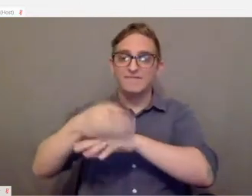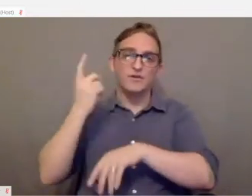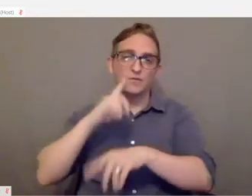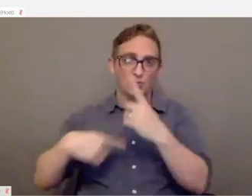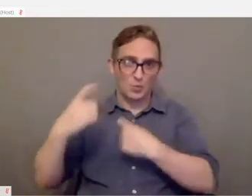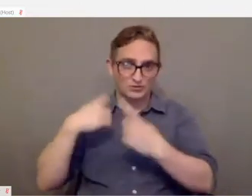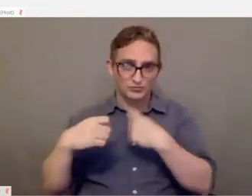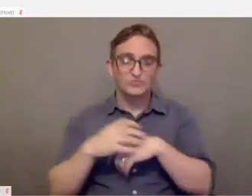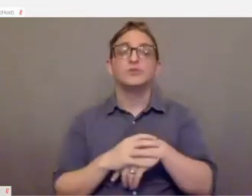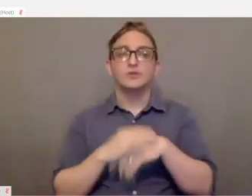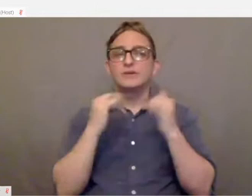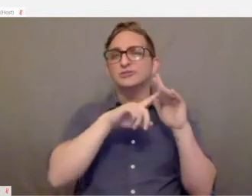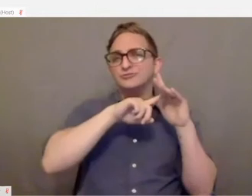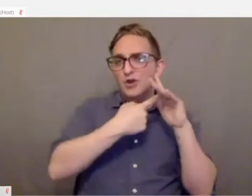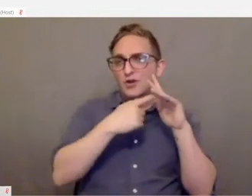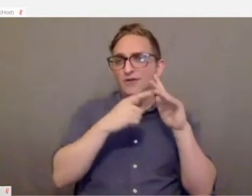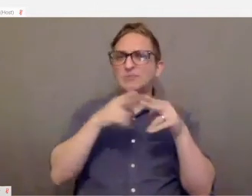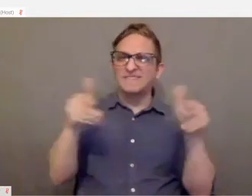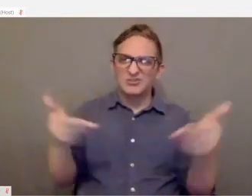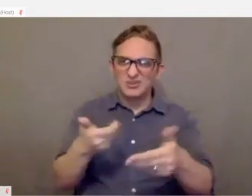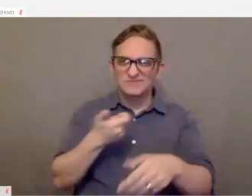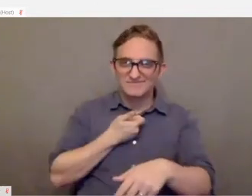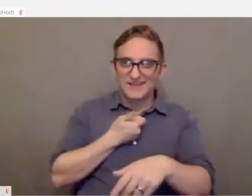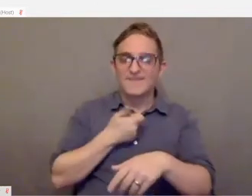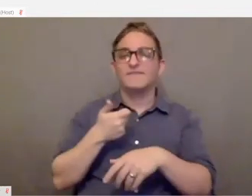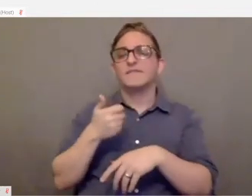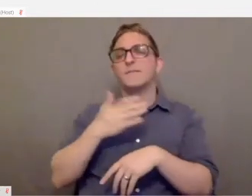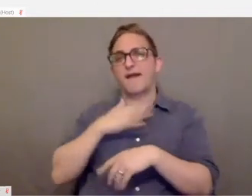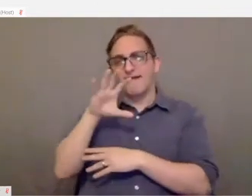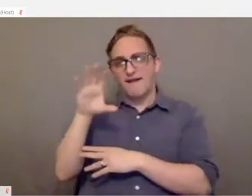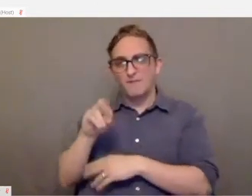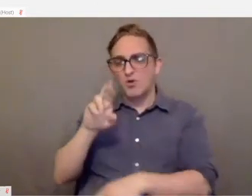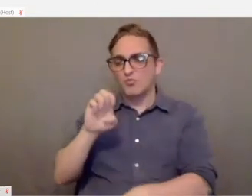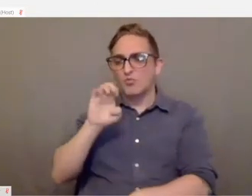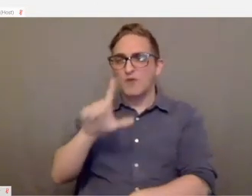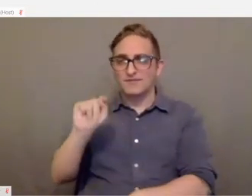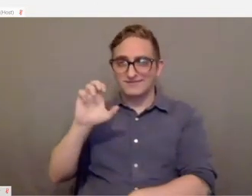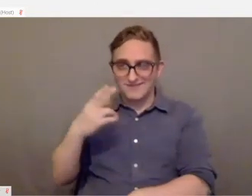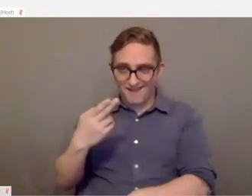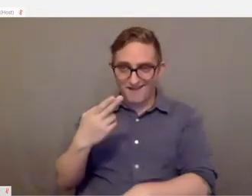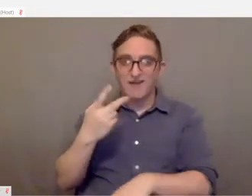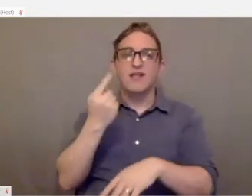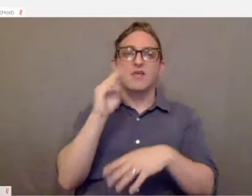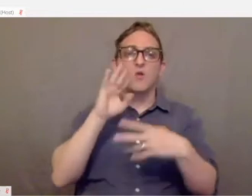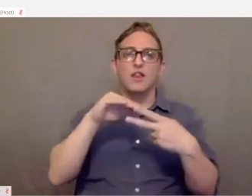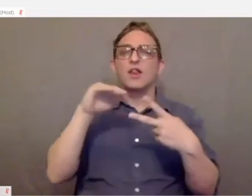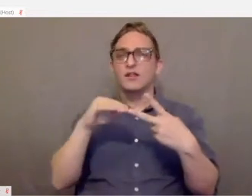So I'll start off with a brief introduction about myself and rebel tech. We'll move on to some smart home solutions.